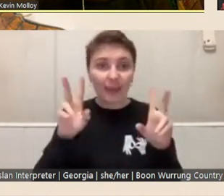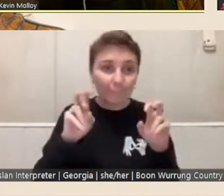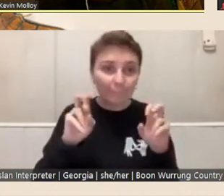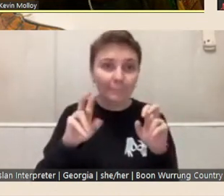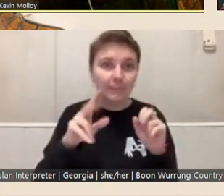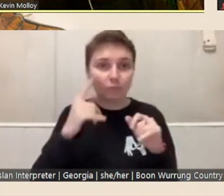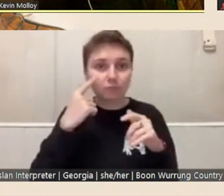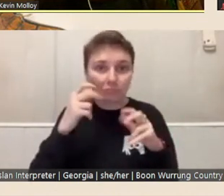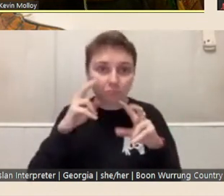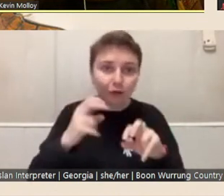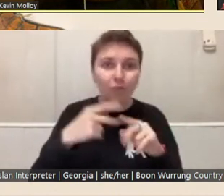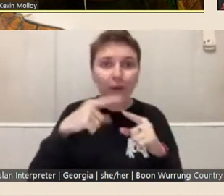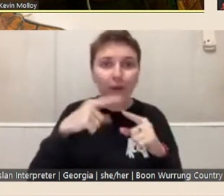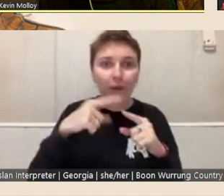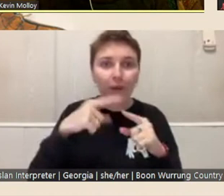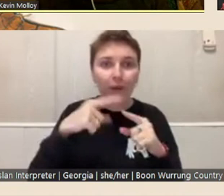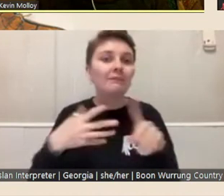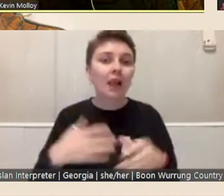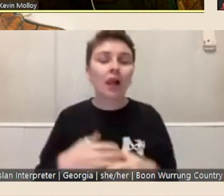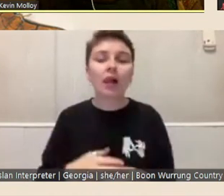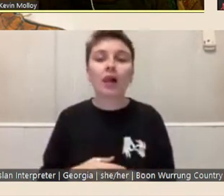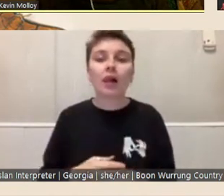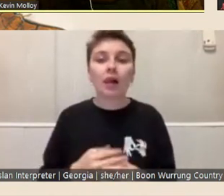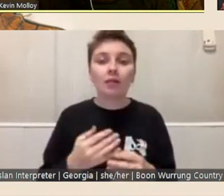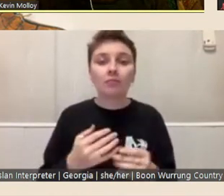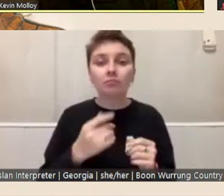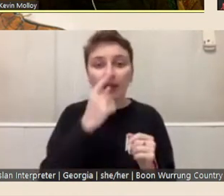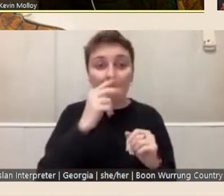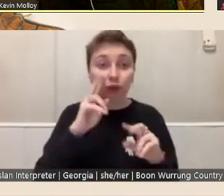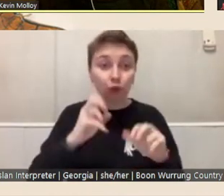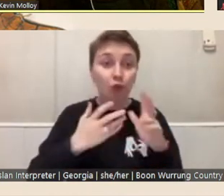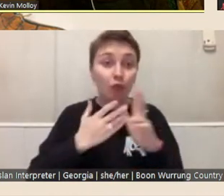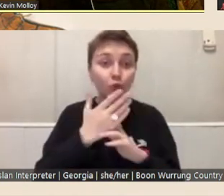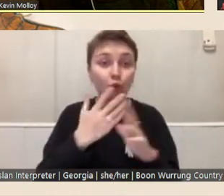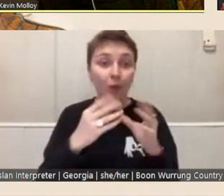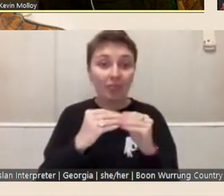can be, you know we can, we can search through that within the manuscripts collections, yeah.